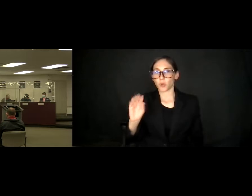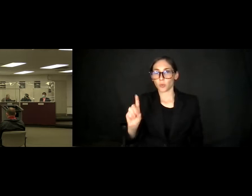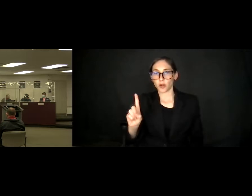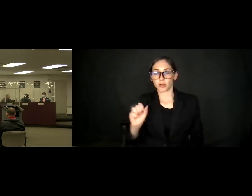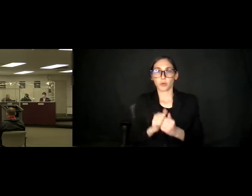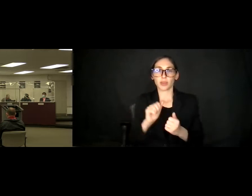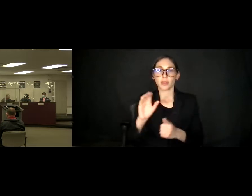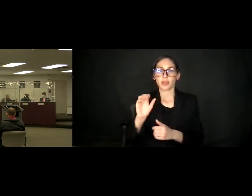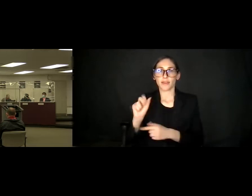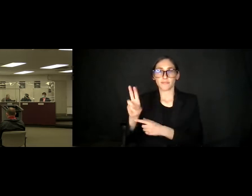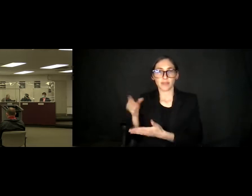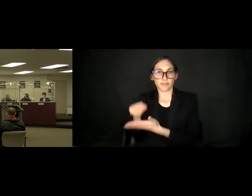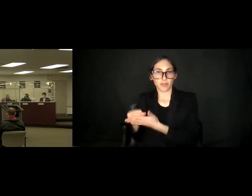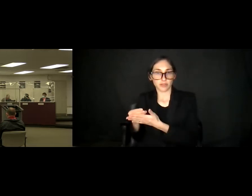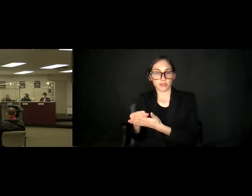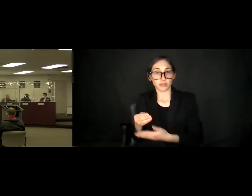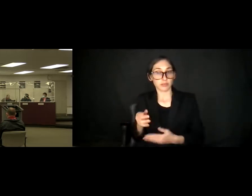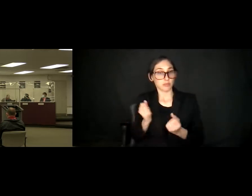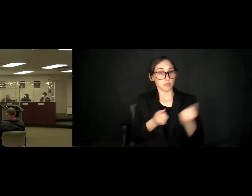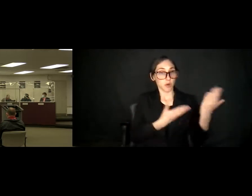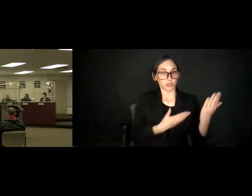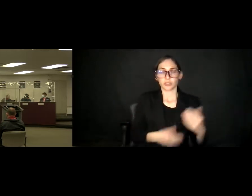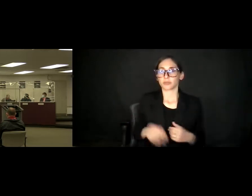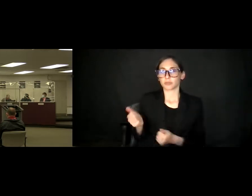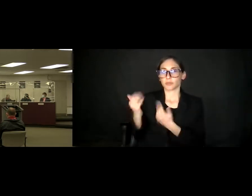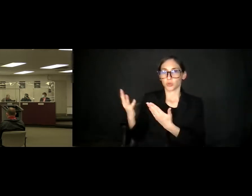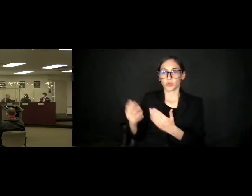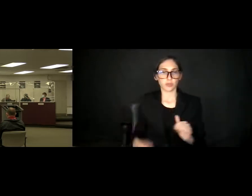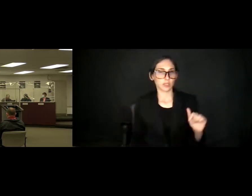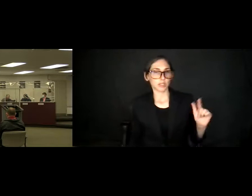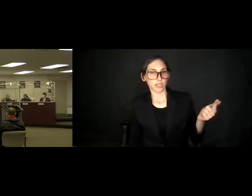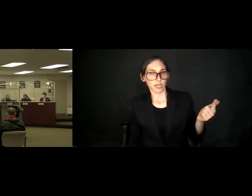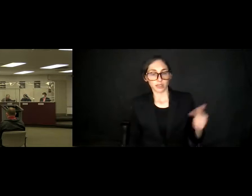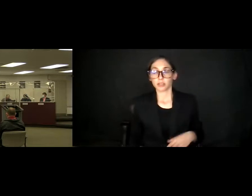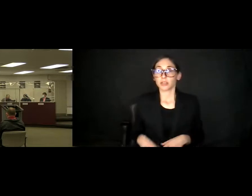May I hear a motion? So move. Second. Discussion? Advice?